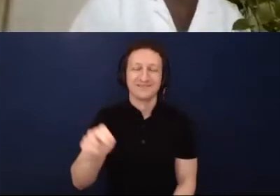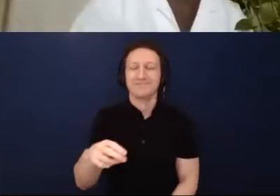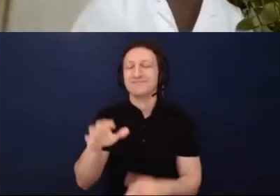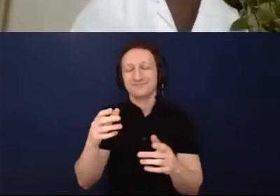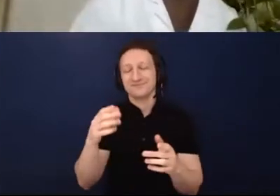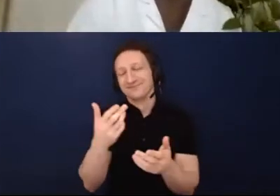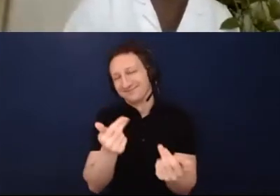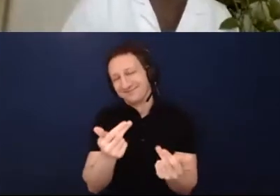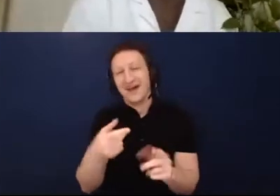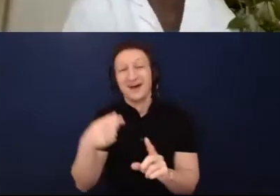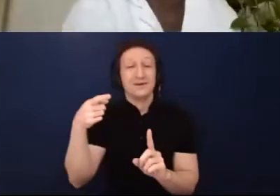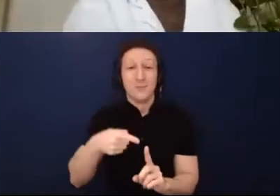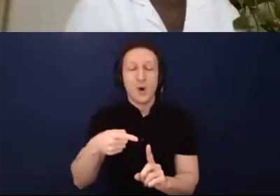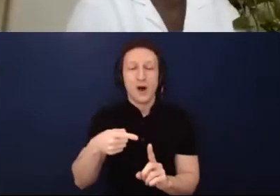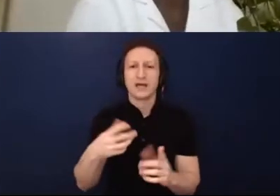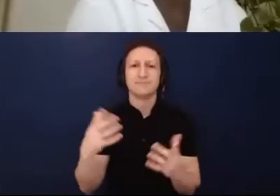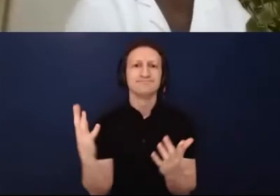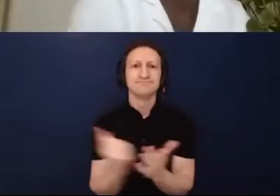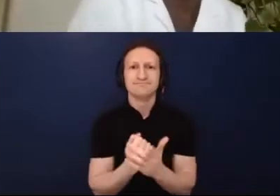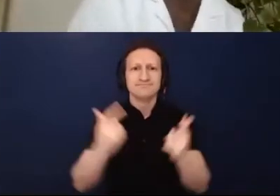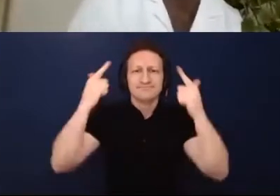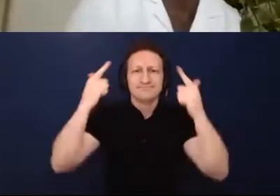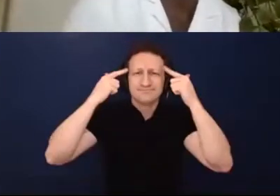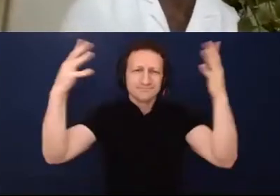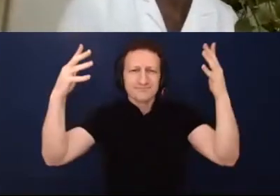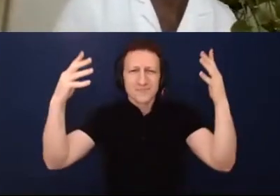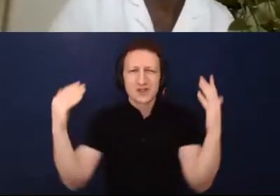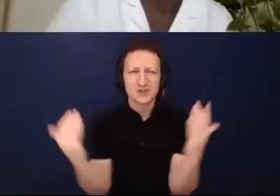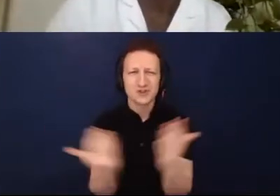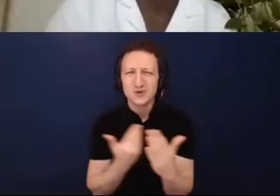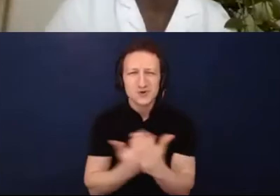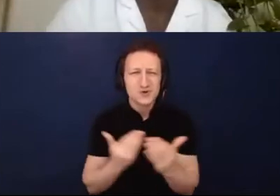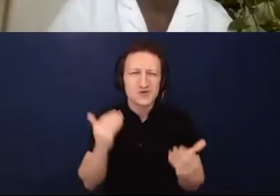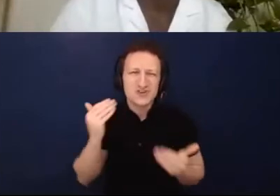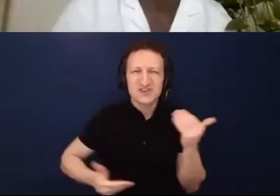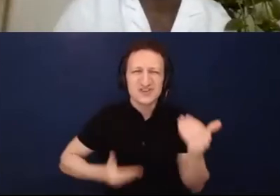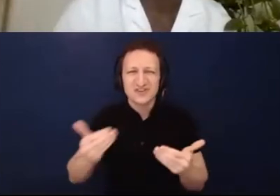bold and realize we're all going through that same fear, so how do we also